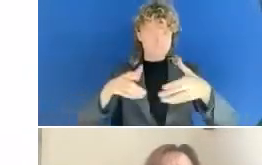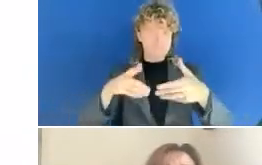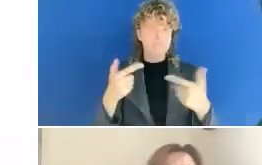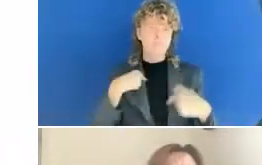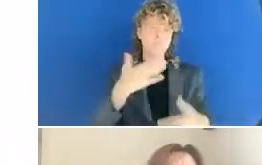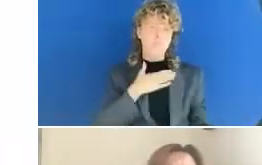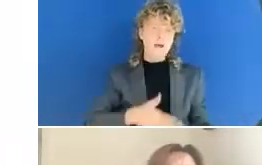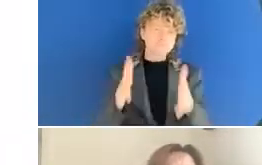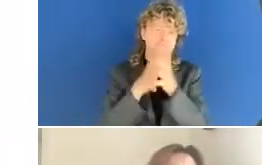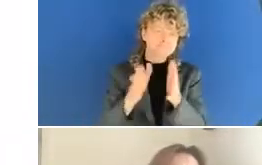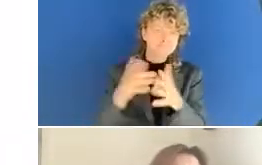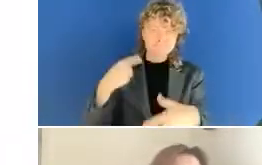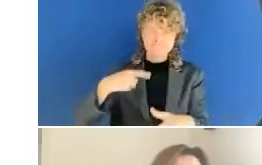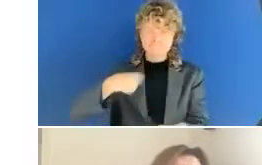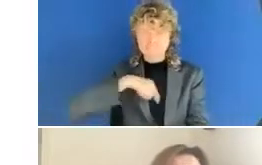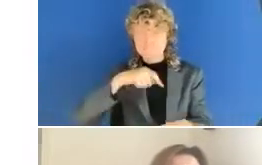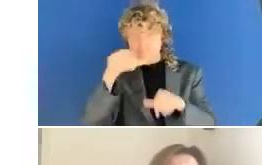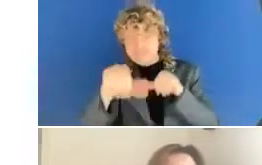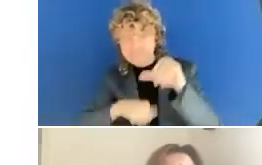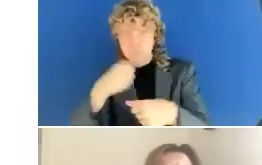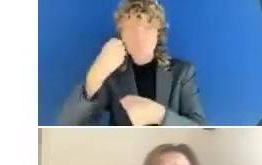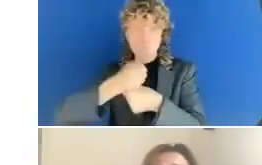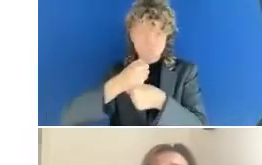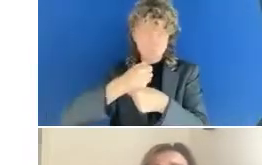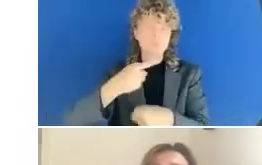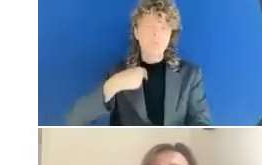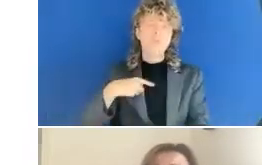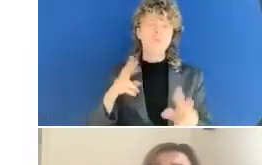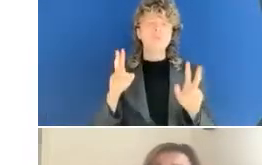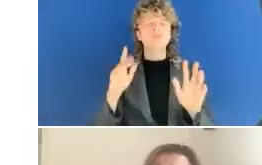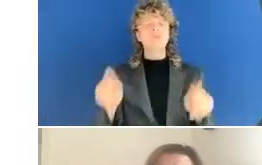As usual, we offer international sign, as well as live captions in English and automatic